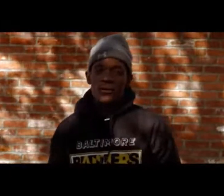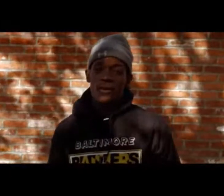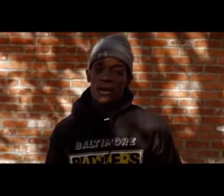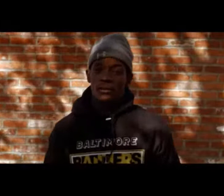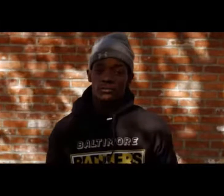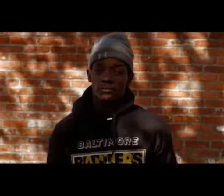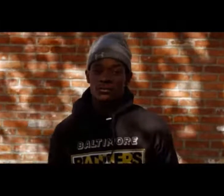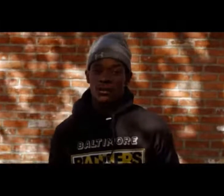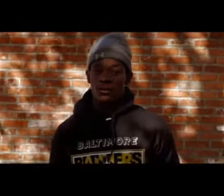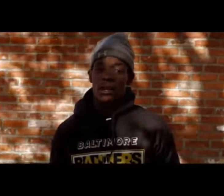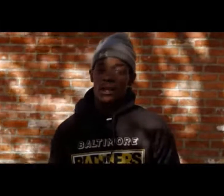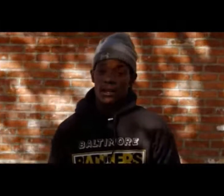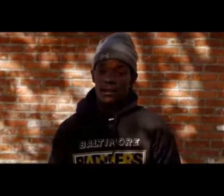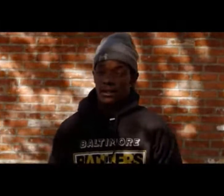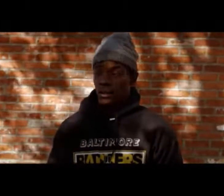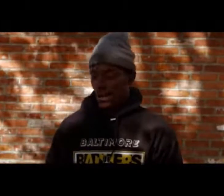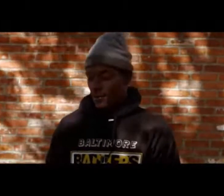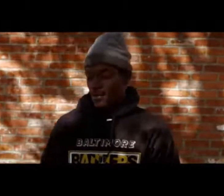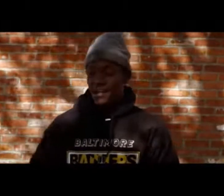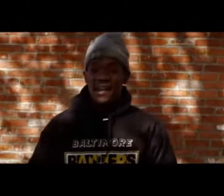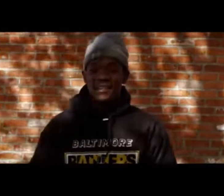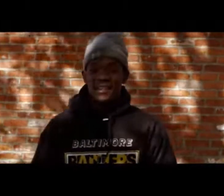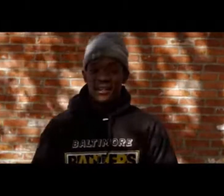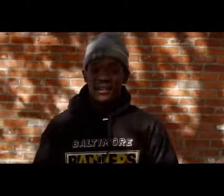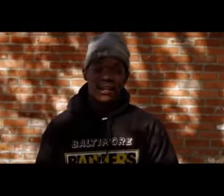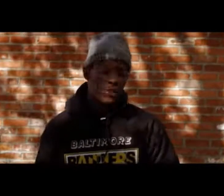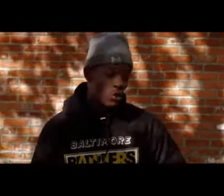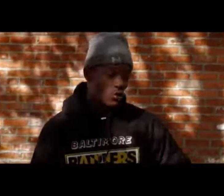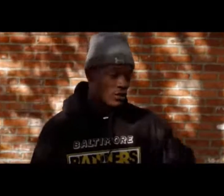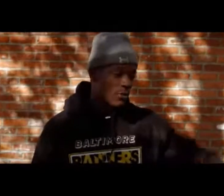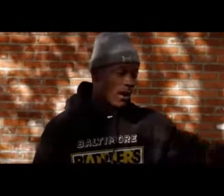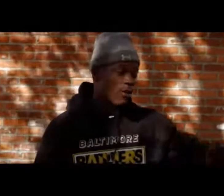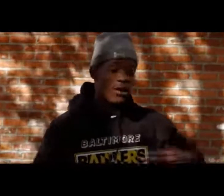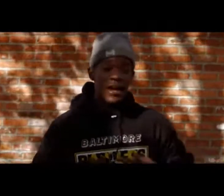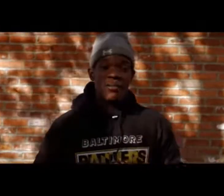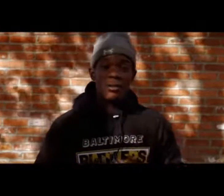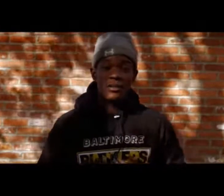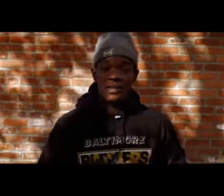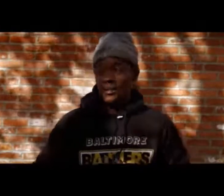could be playing logan or nothing he just liked it because it's something